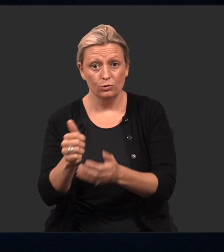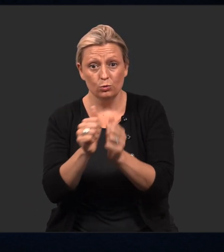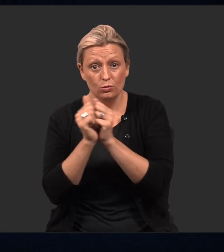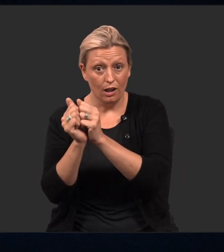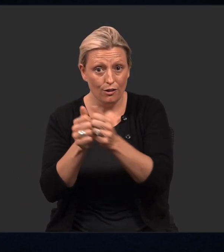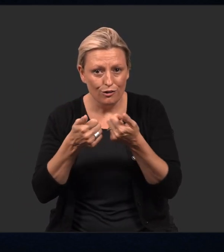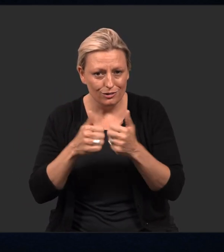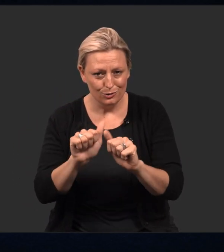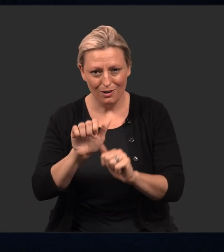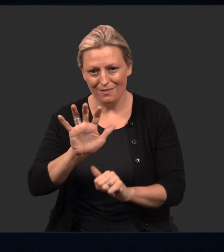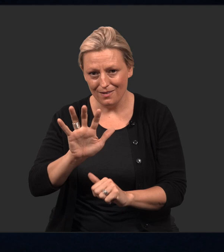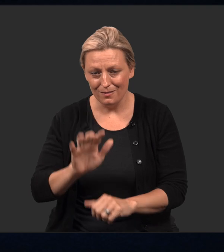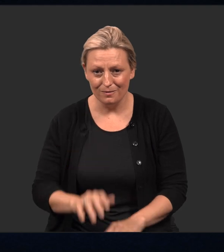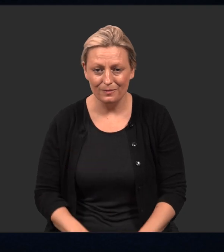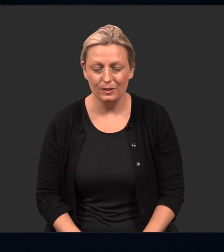Let's try it together, on a 5 count.